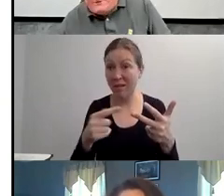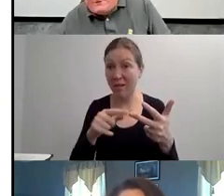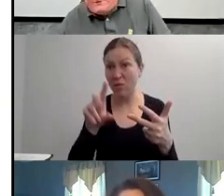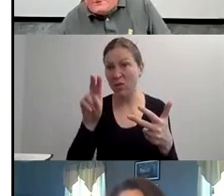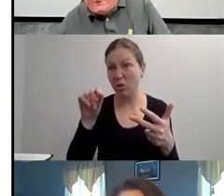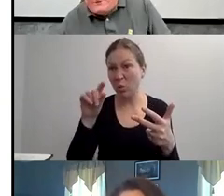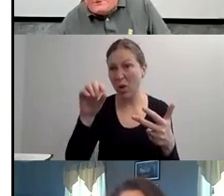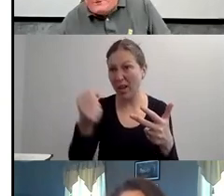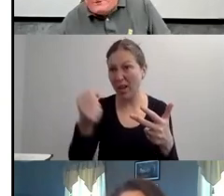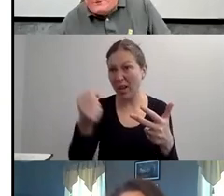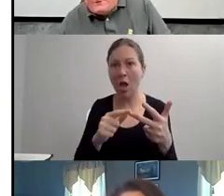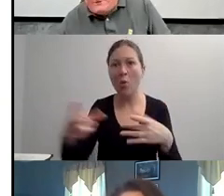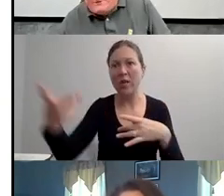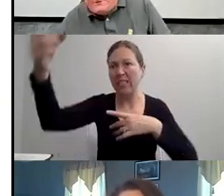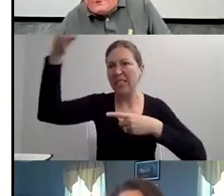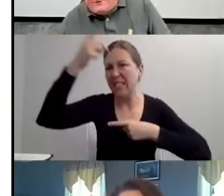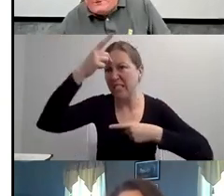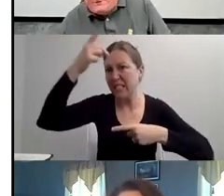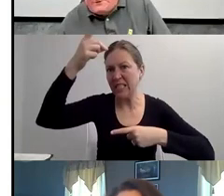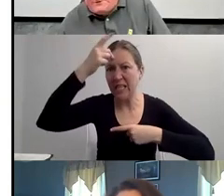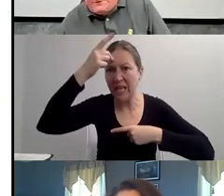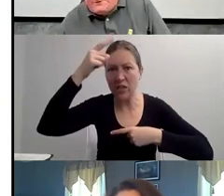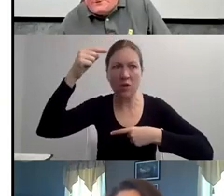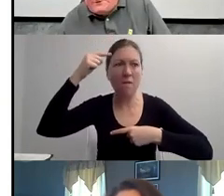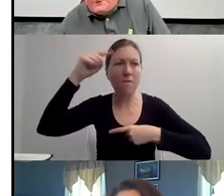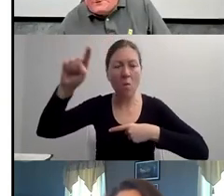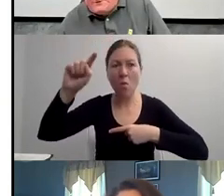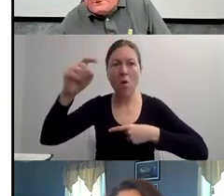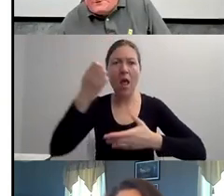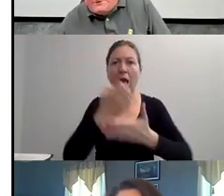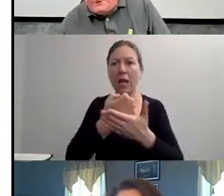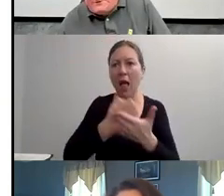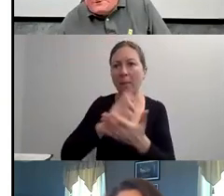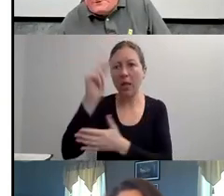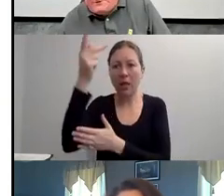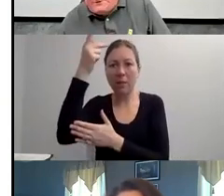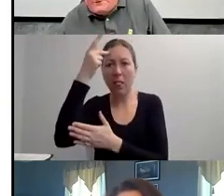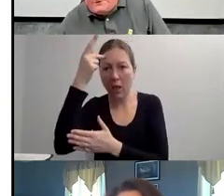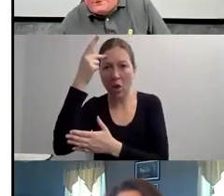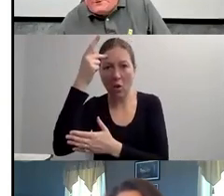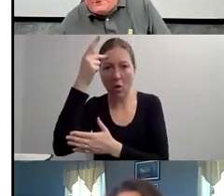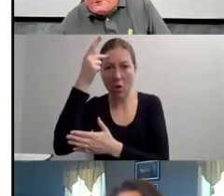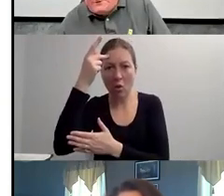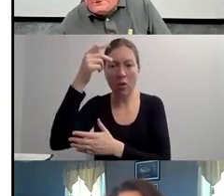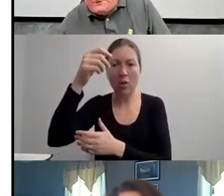IT'S JUST A VICIOUS CYCLE OF BEING HOMELESS AND GOING INTO A PRISON.